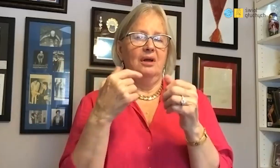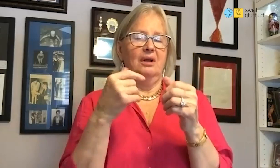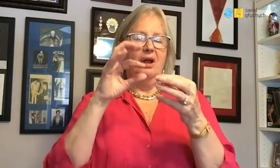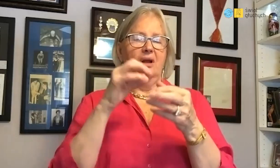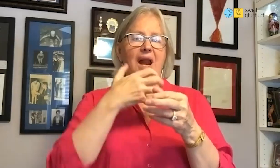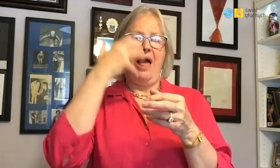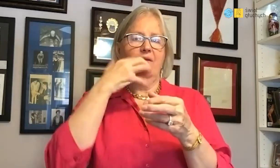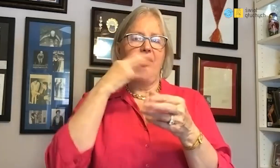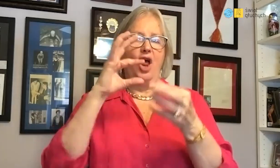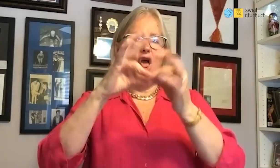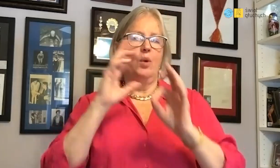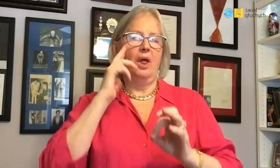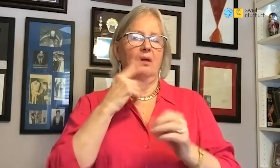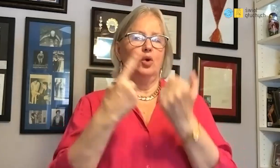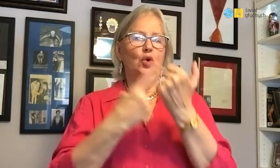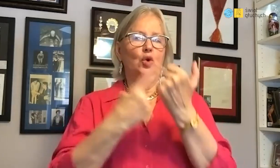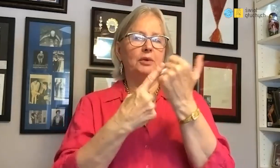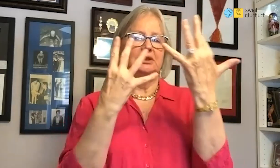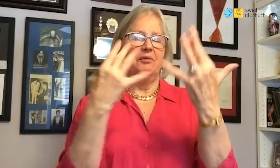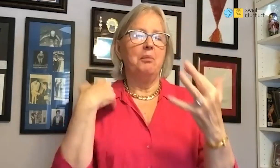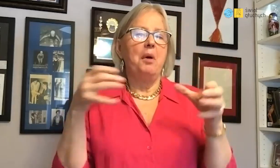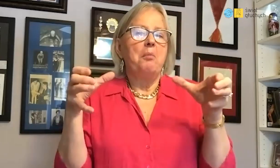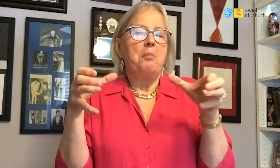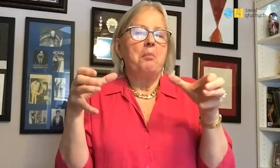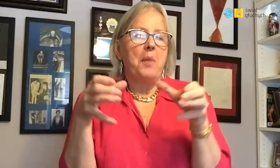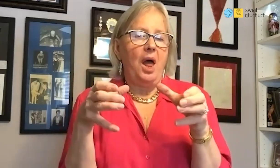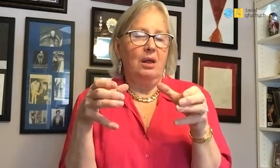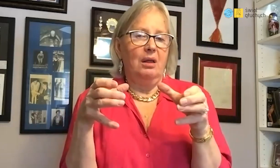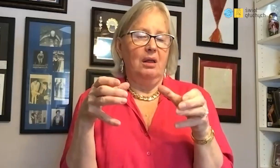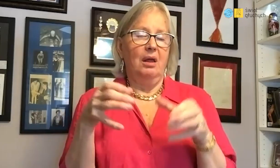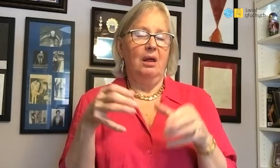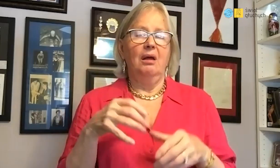In Summer Olympics for the Deaf No. 9 few people participated.